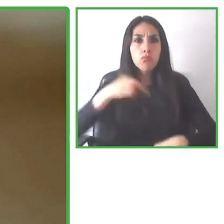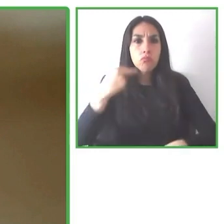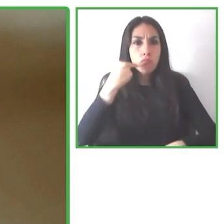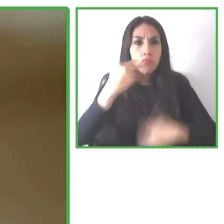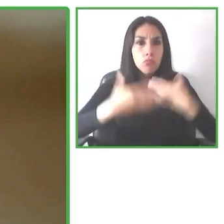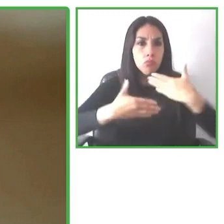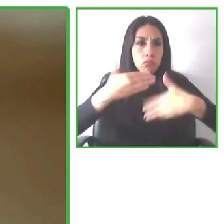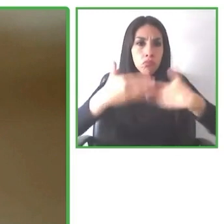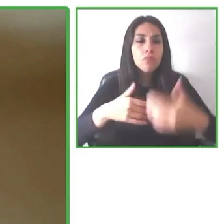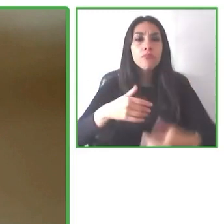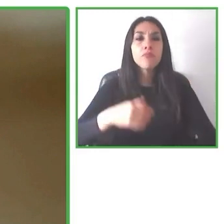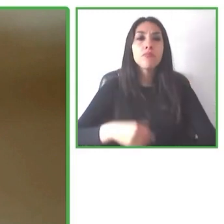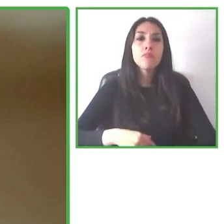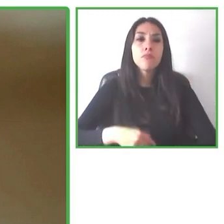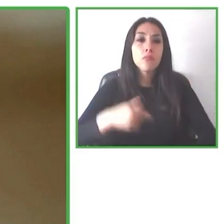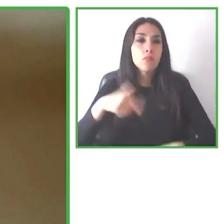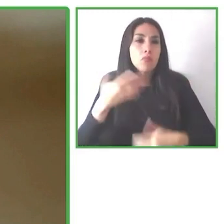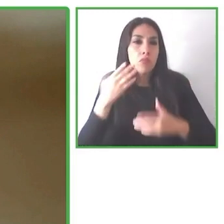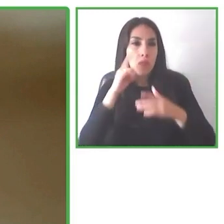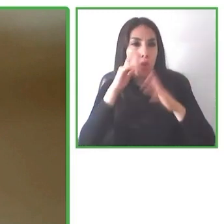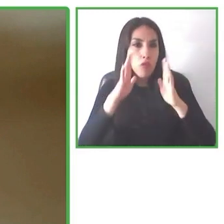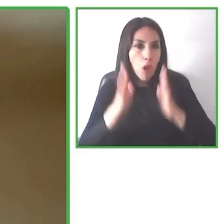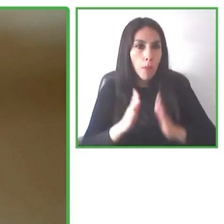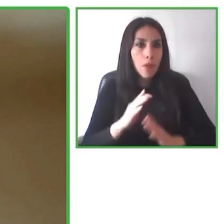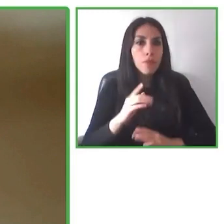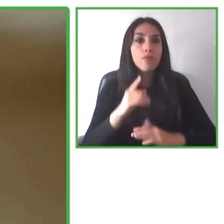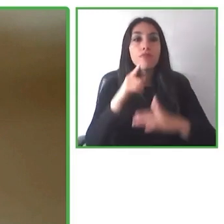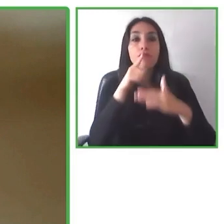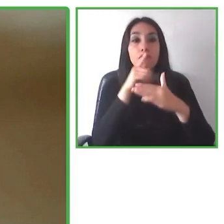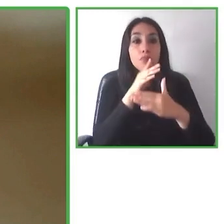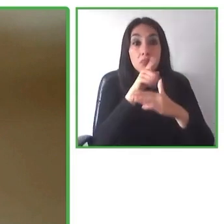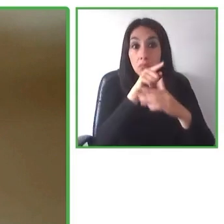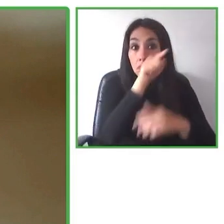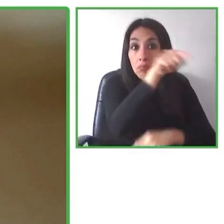And so in all of the areas that we've been able to implement the standards,